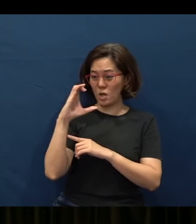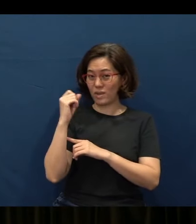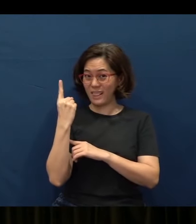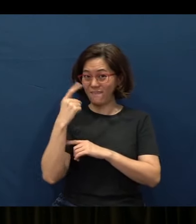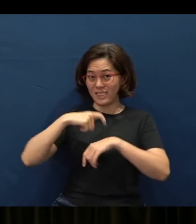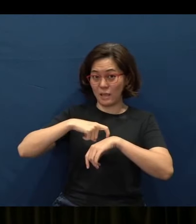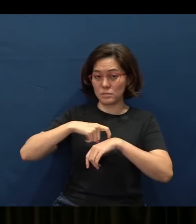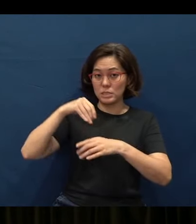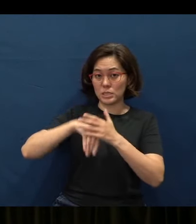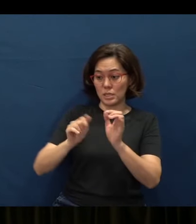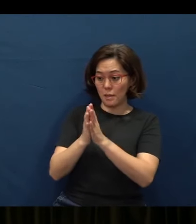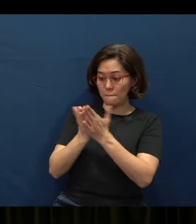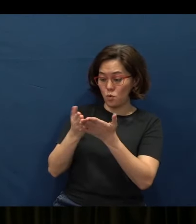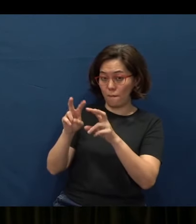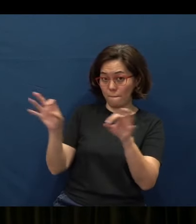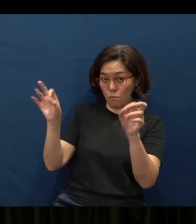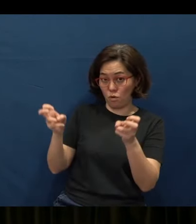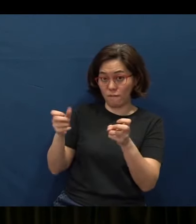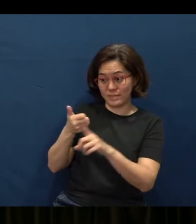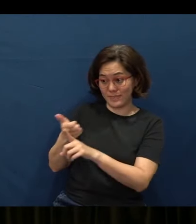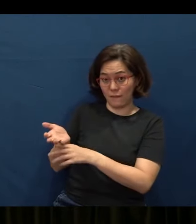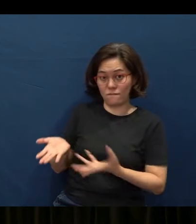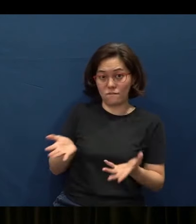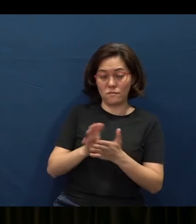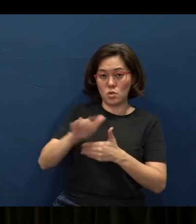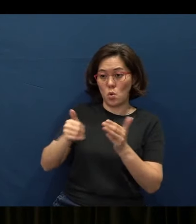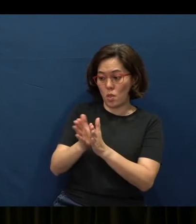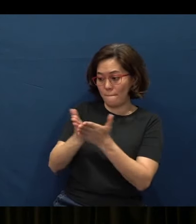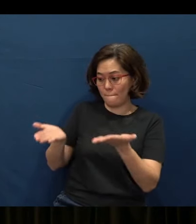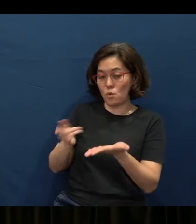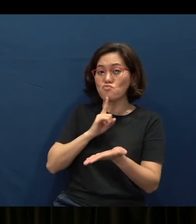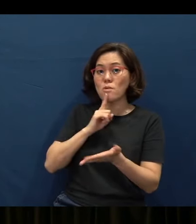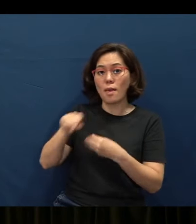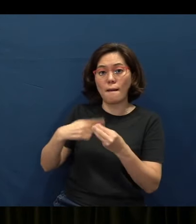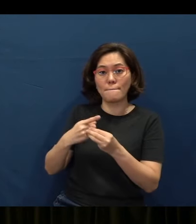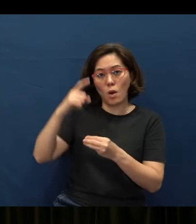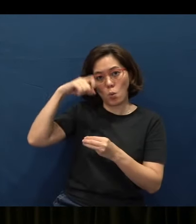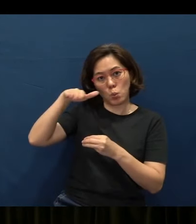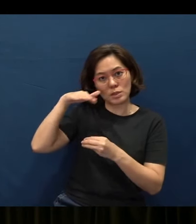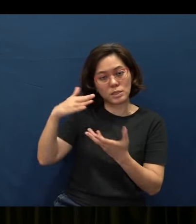just in the book of Proverbs itself. The whole book of Proverbs really is about wisdom, okay.